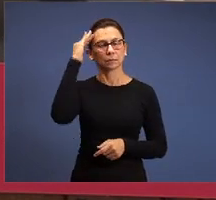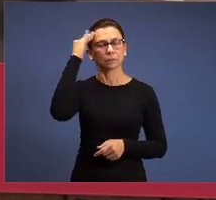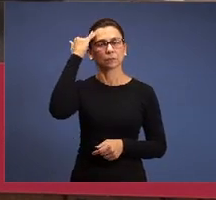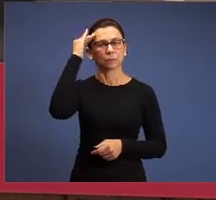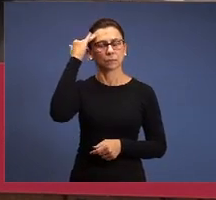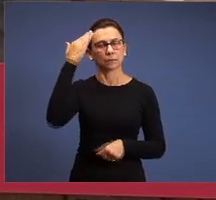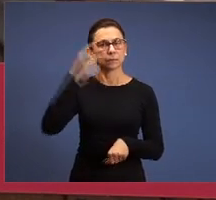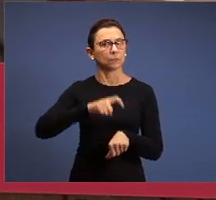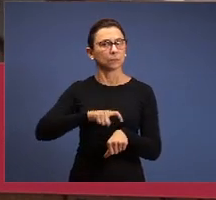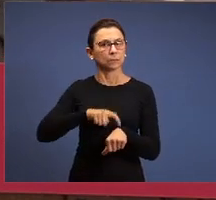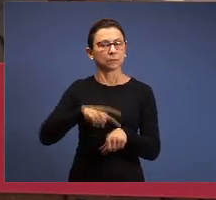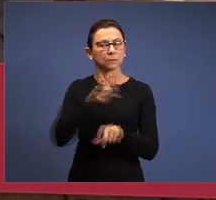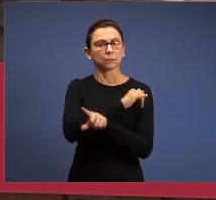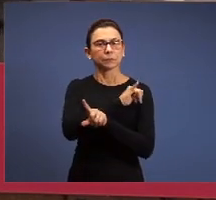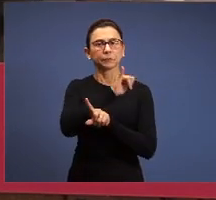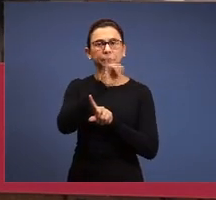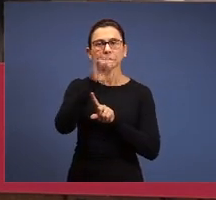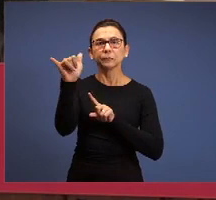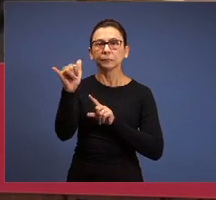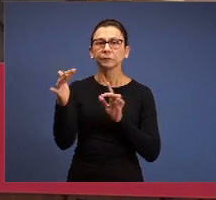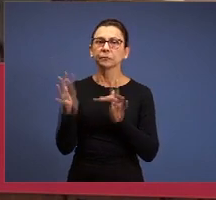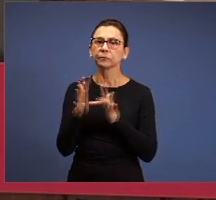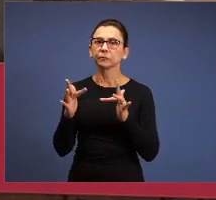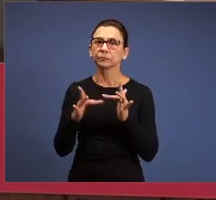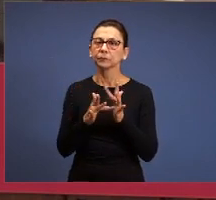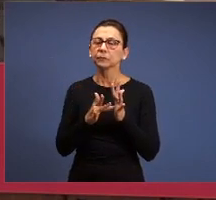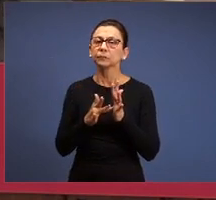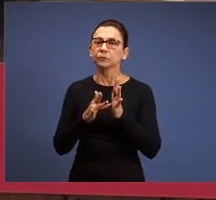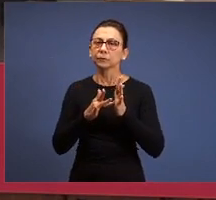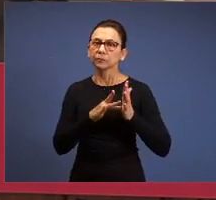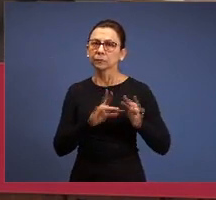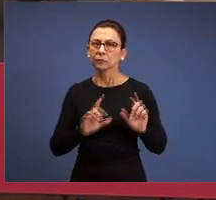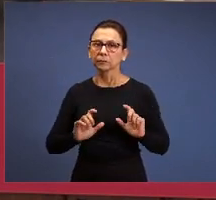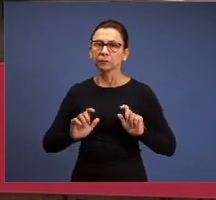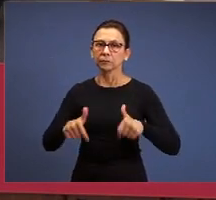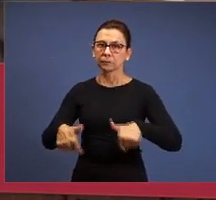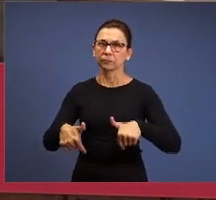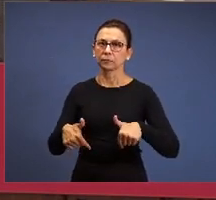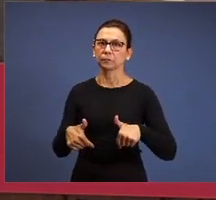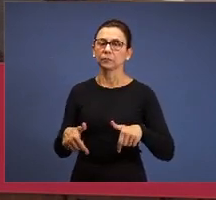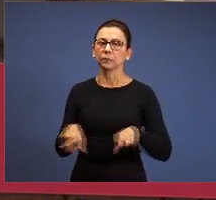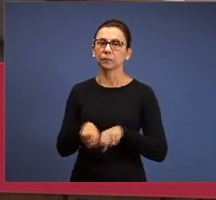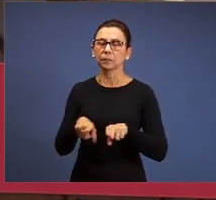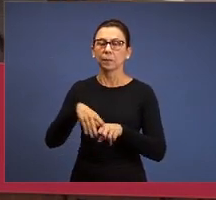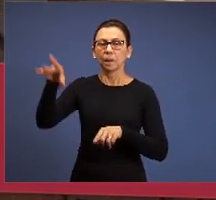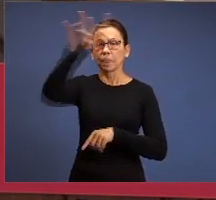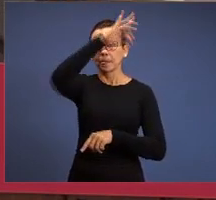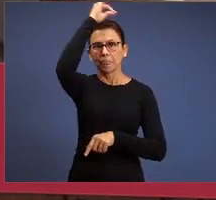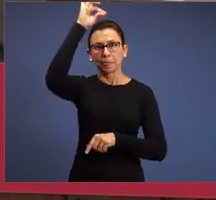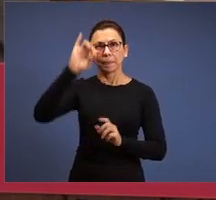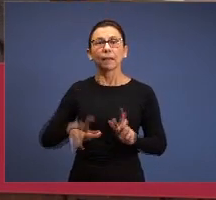prophetic moment, Jesus is in our midst. The Holy Spirit wants to operate, what do you want?